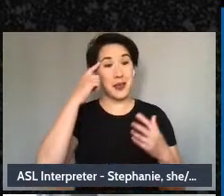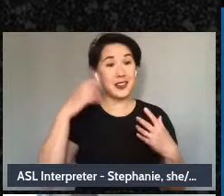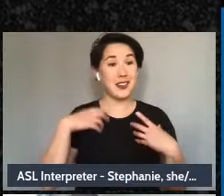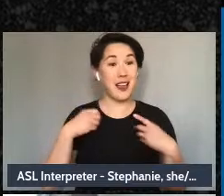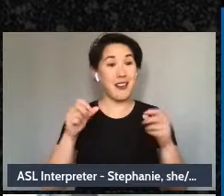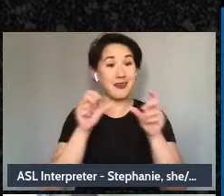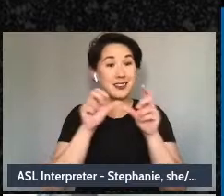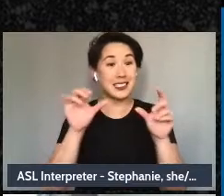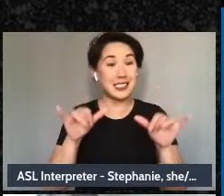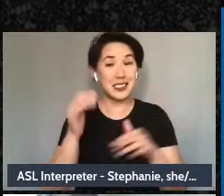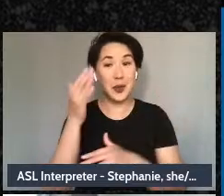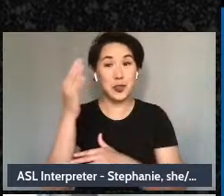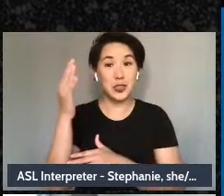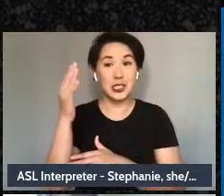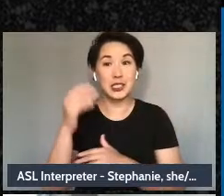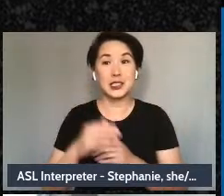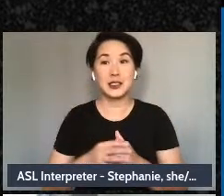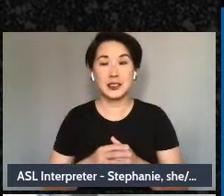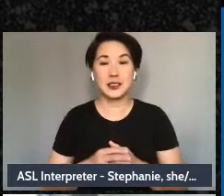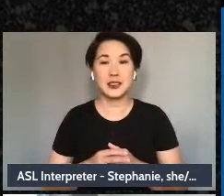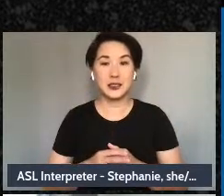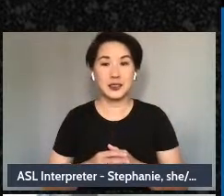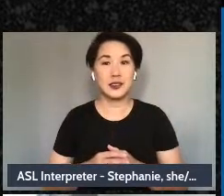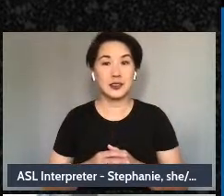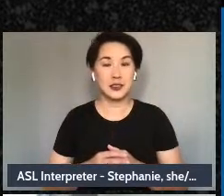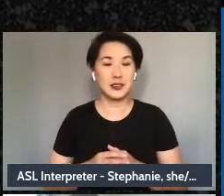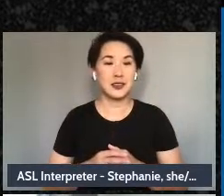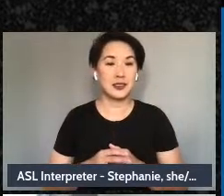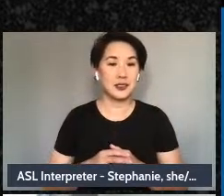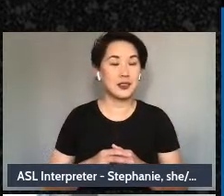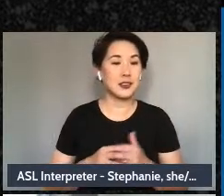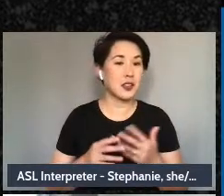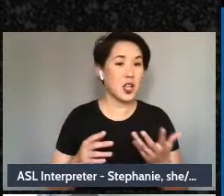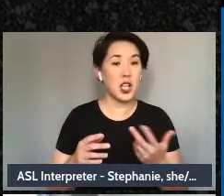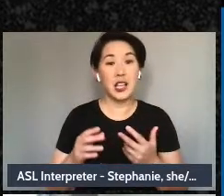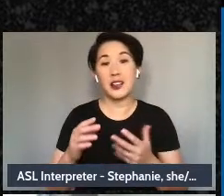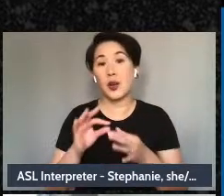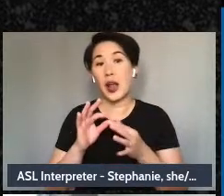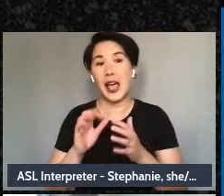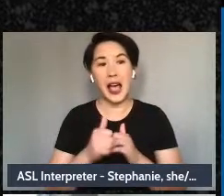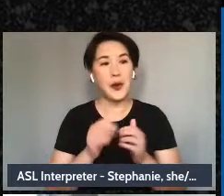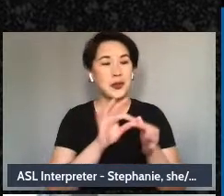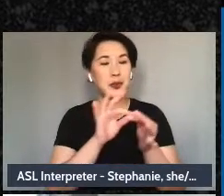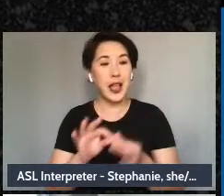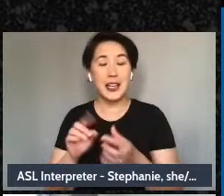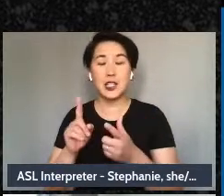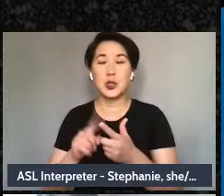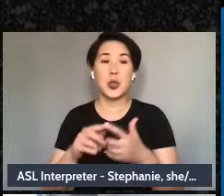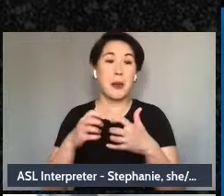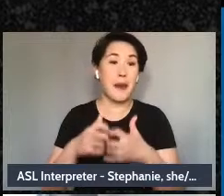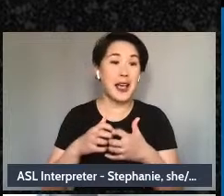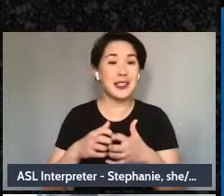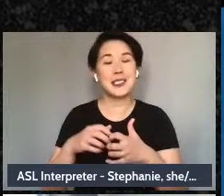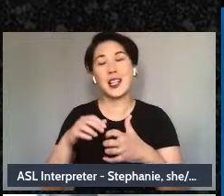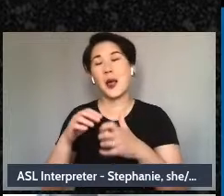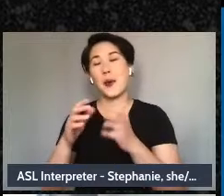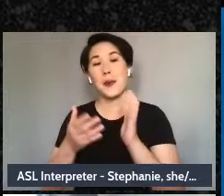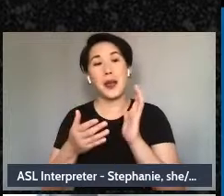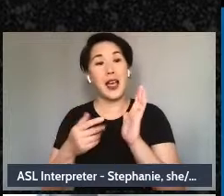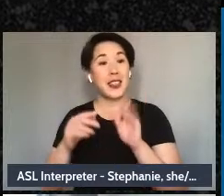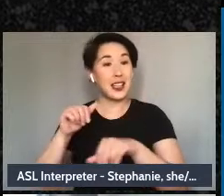foundational beliefs? Right? Into the mechanisms of delivery, and how does that land with us?